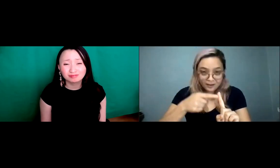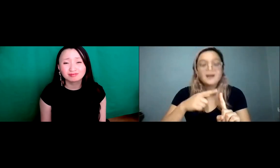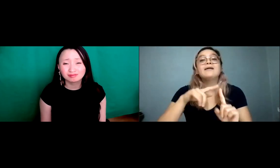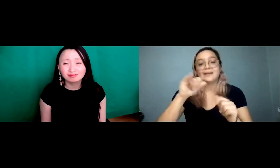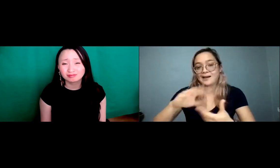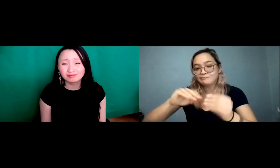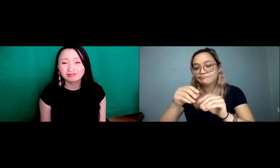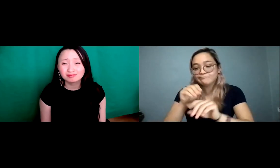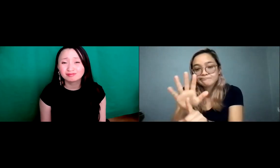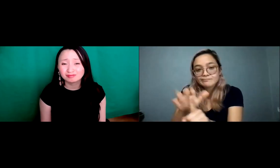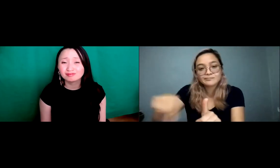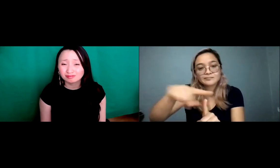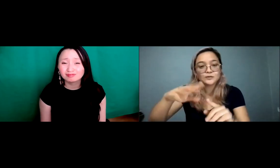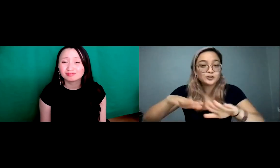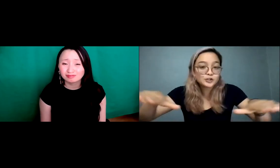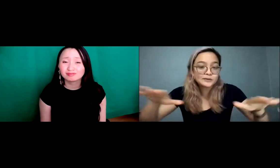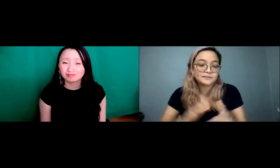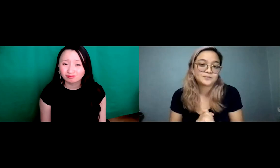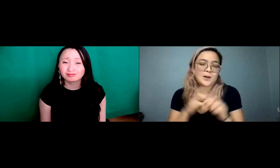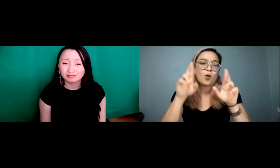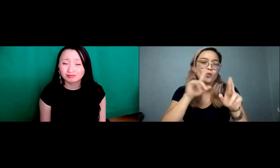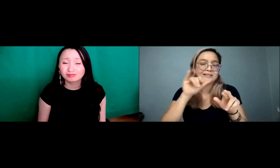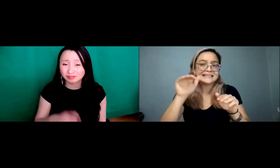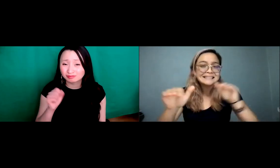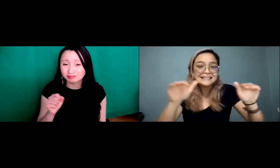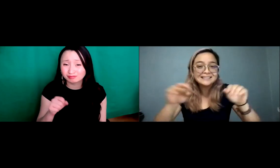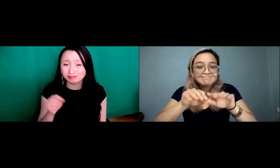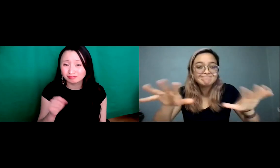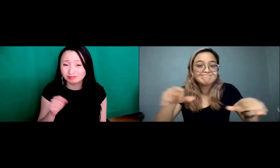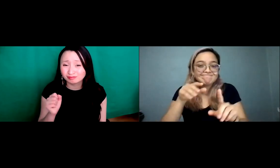passed on. But it's important to have that exposure to